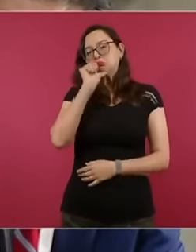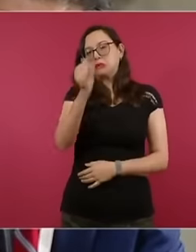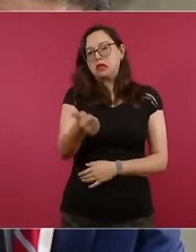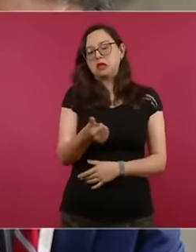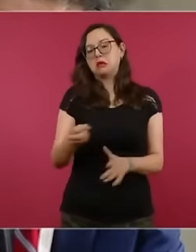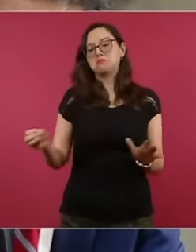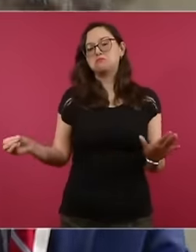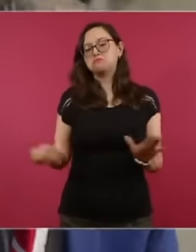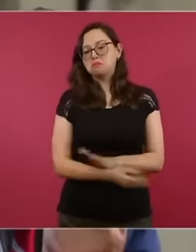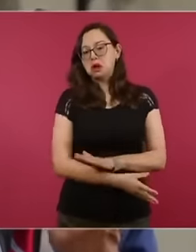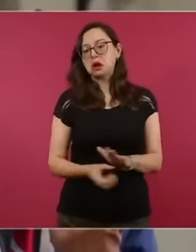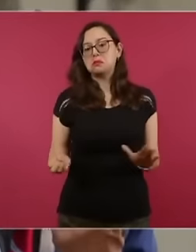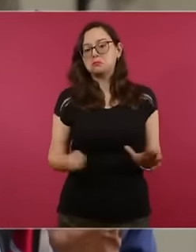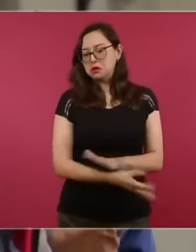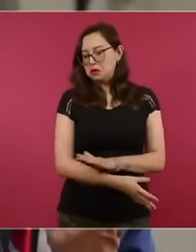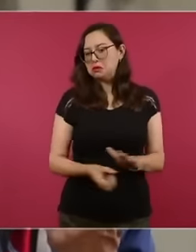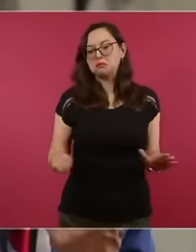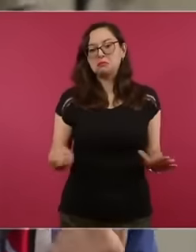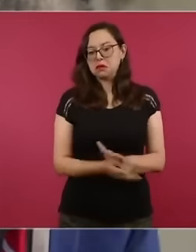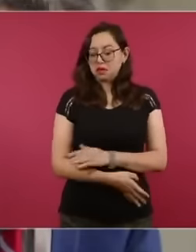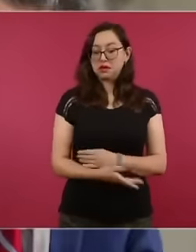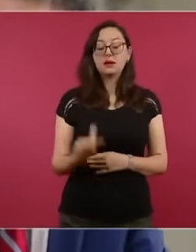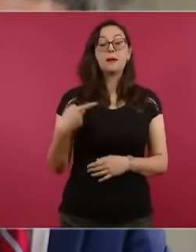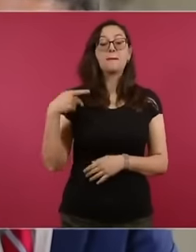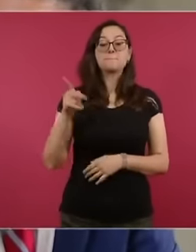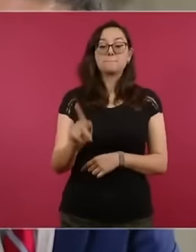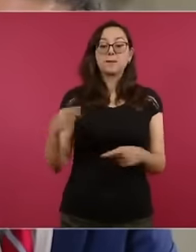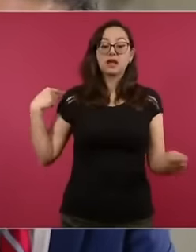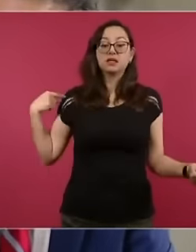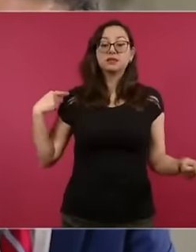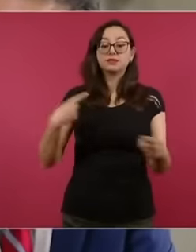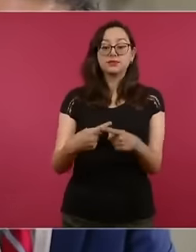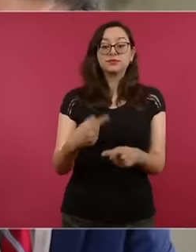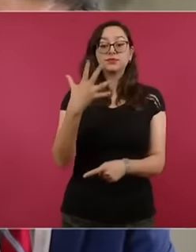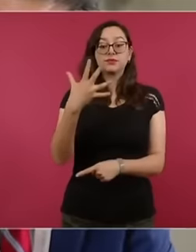throughout these 5 years, you have precisely dedicated yourself to placing your